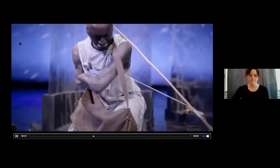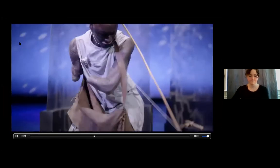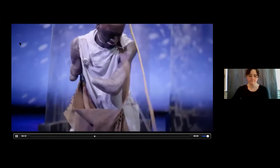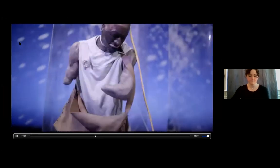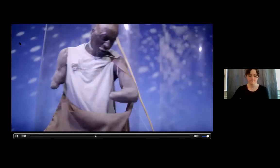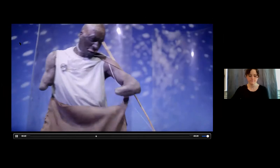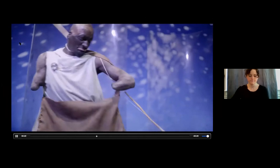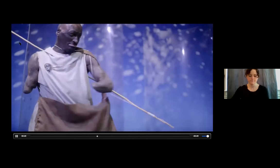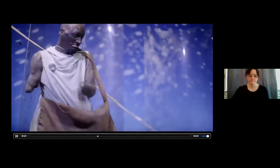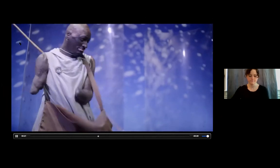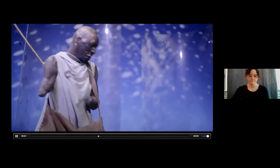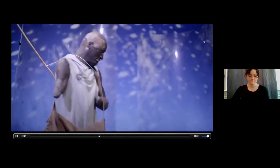that I somehow survived.